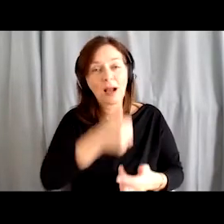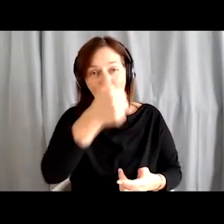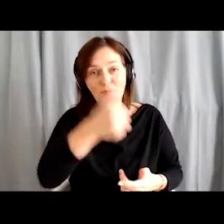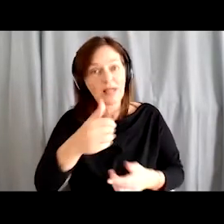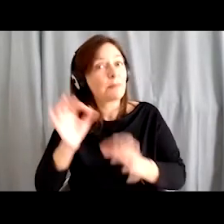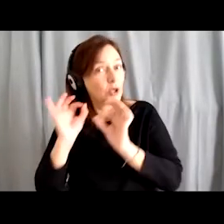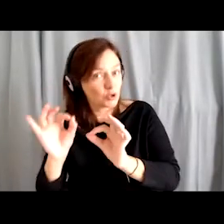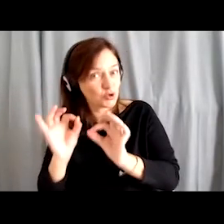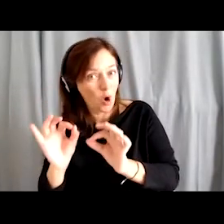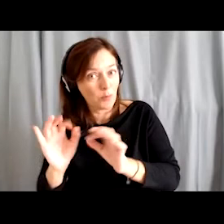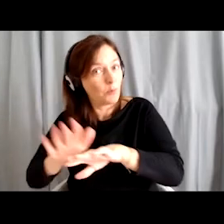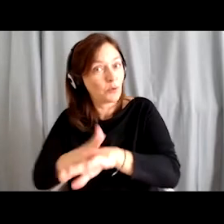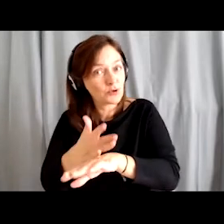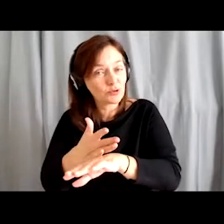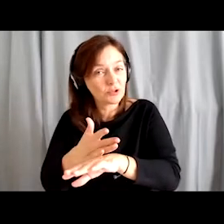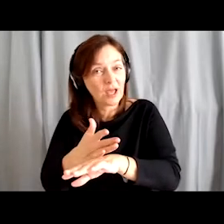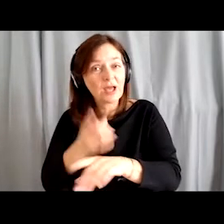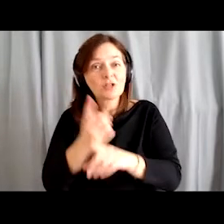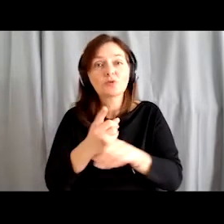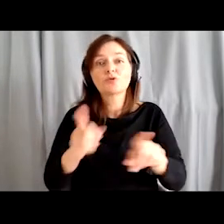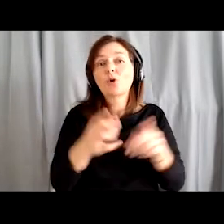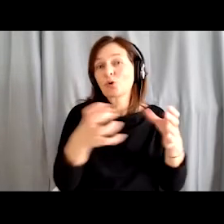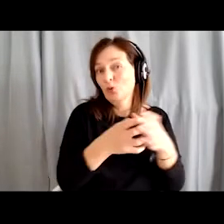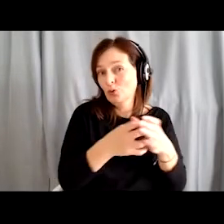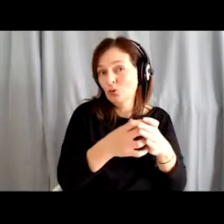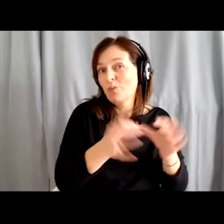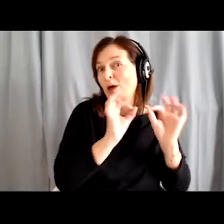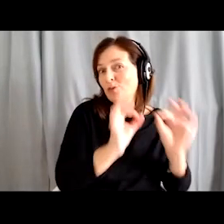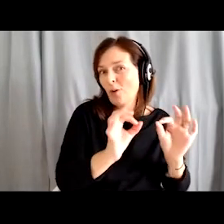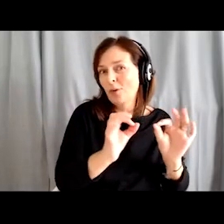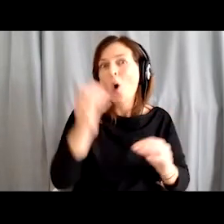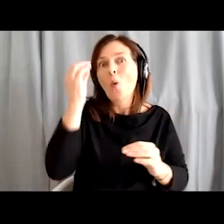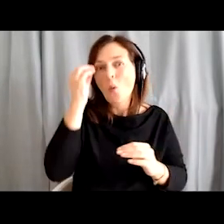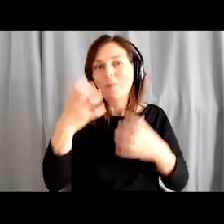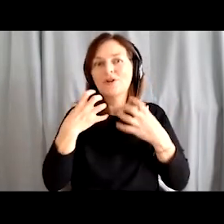so I hope and wish that every individual, when they come here for these lessons,